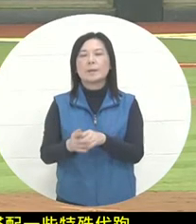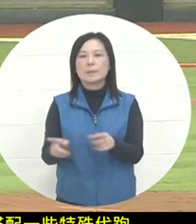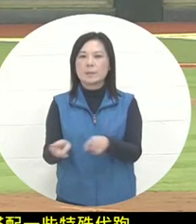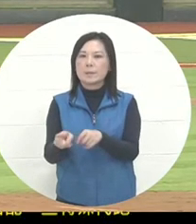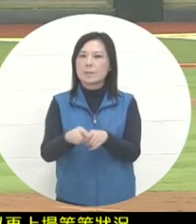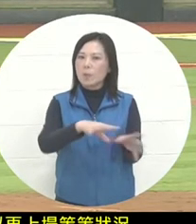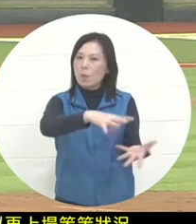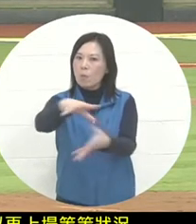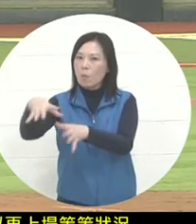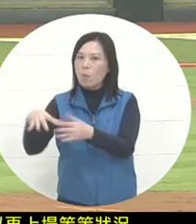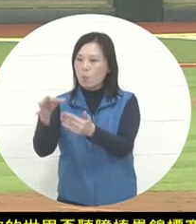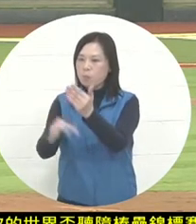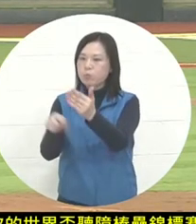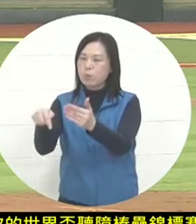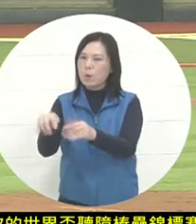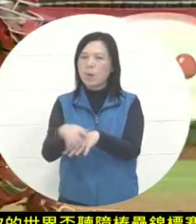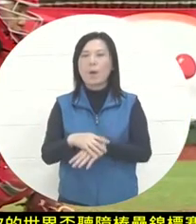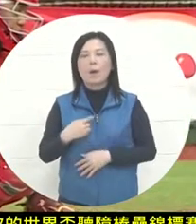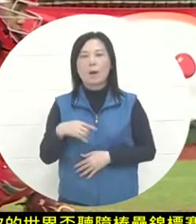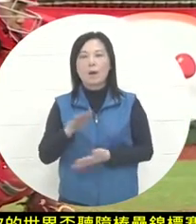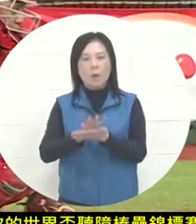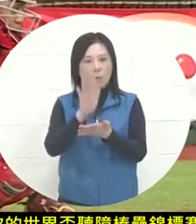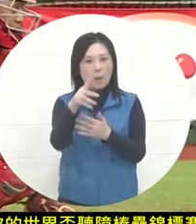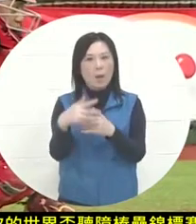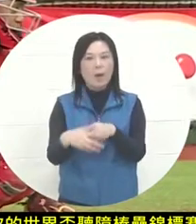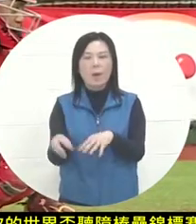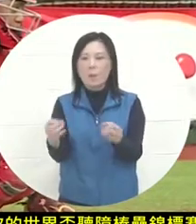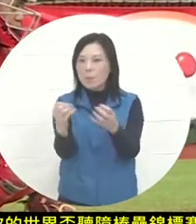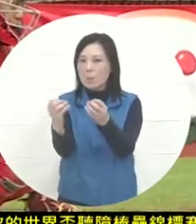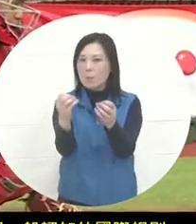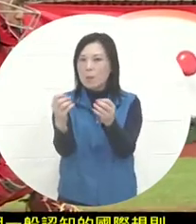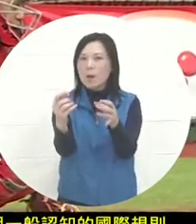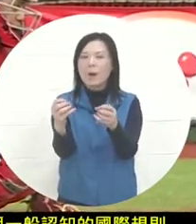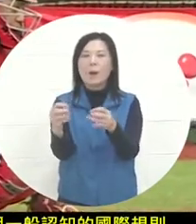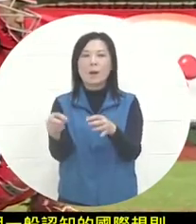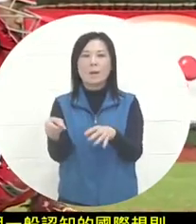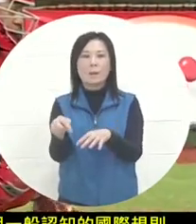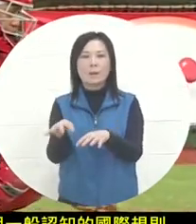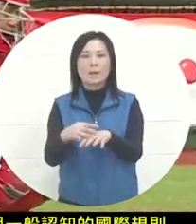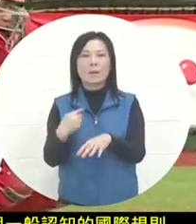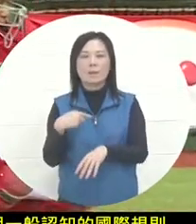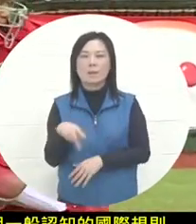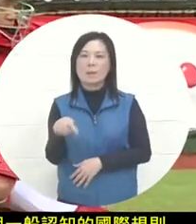, so after communicating on the court that day, we did not use this again before playing,